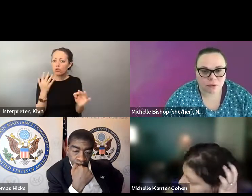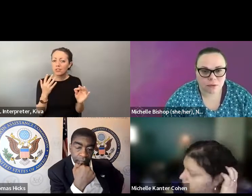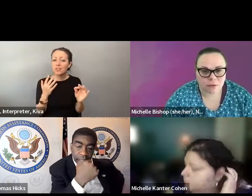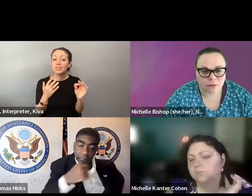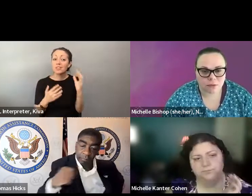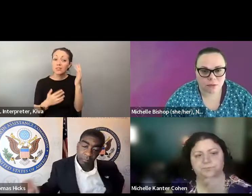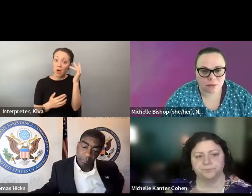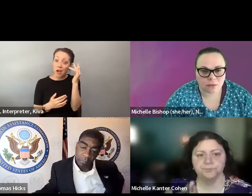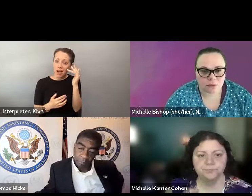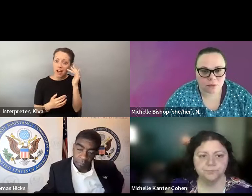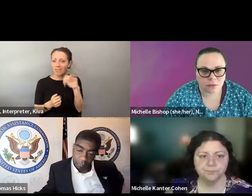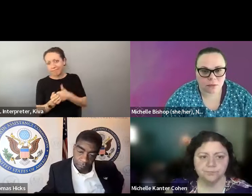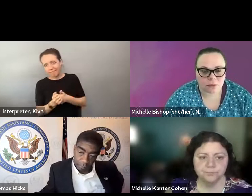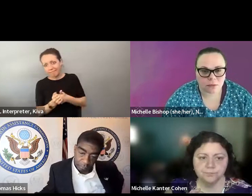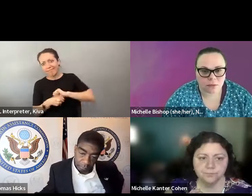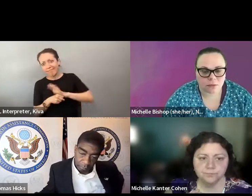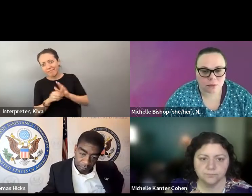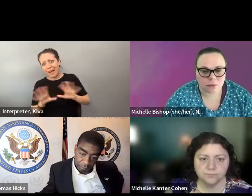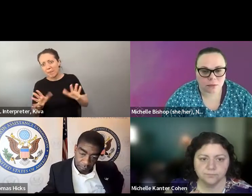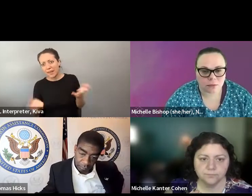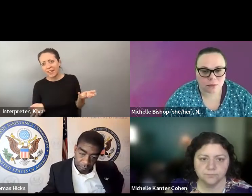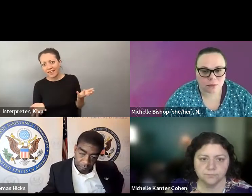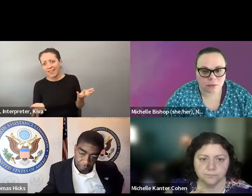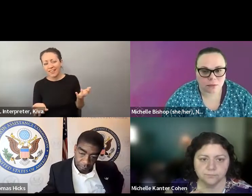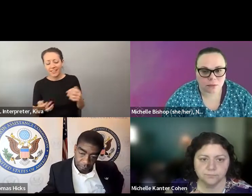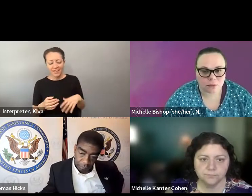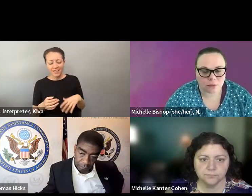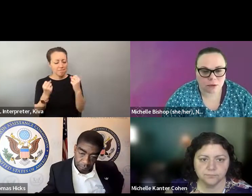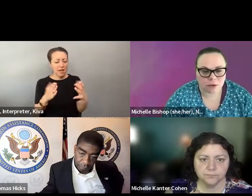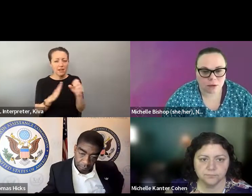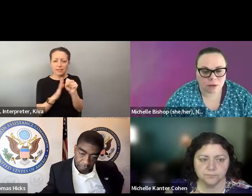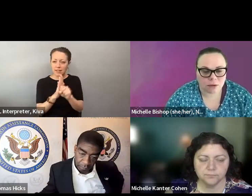to the increased access to different voting options as a result of the pandemic. The -- a lot of the states, of